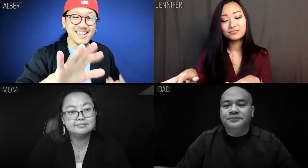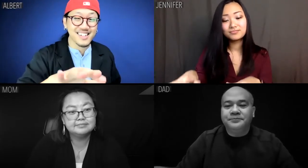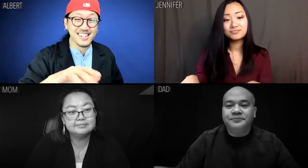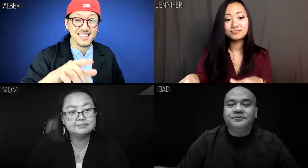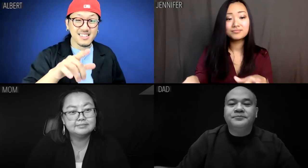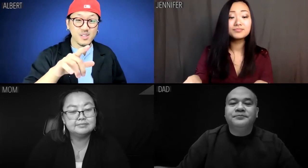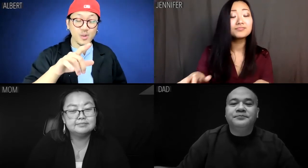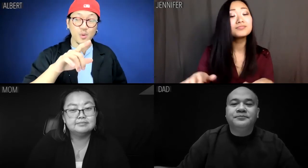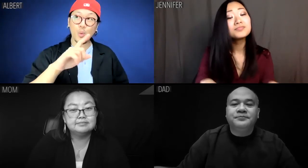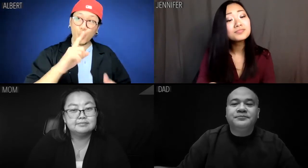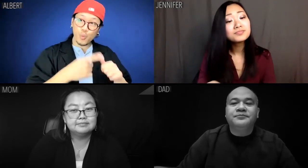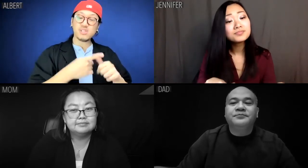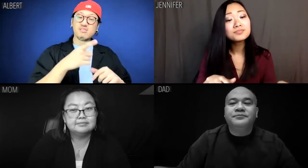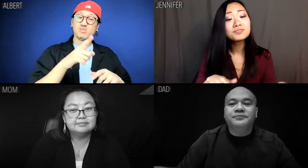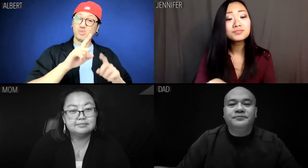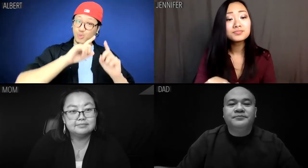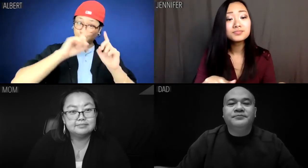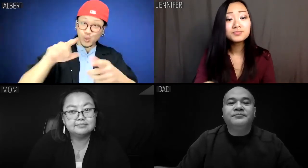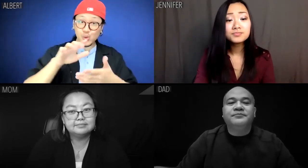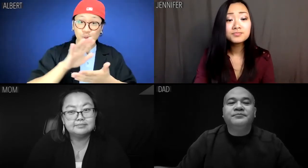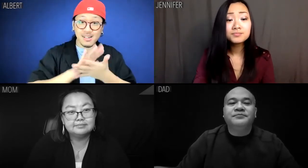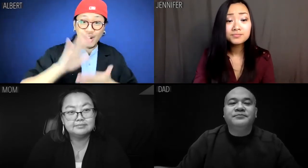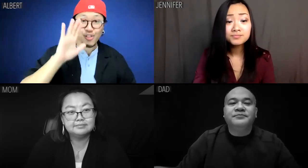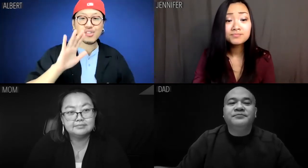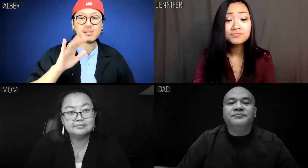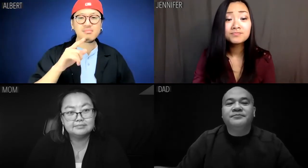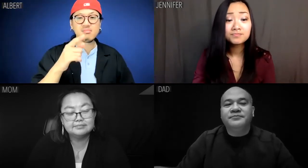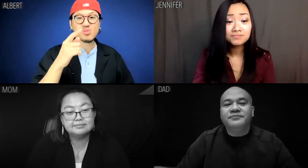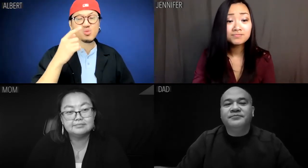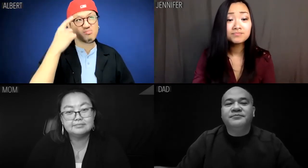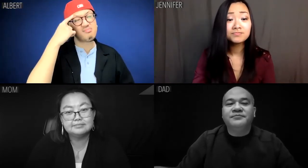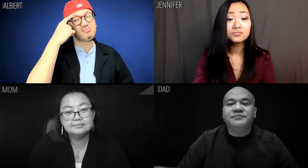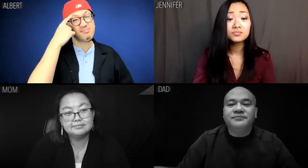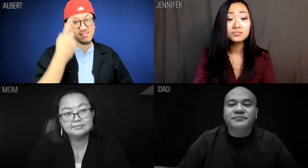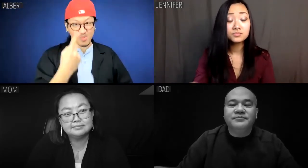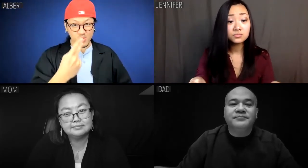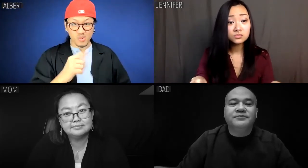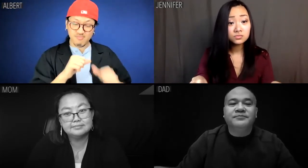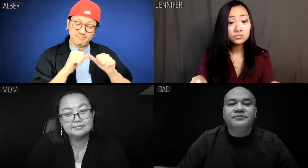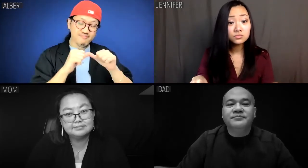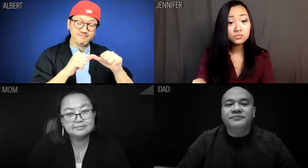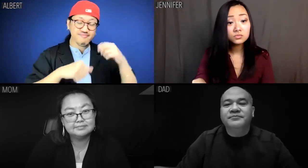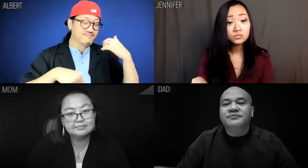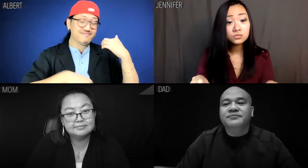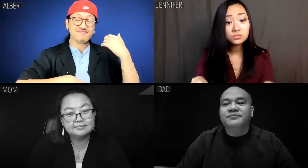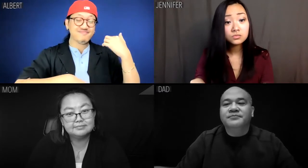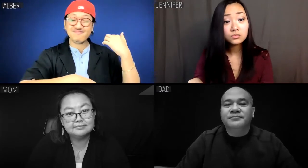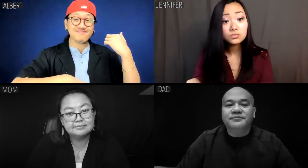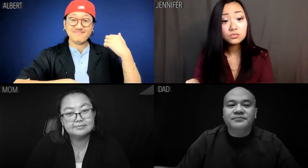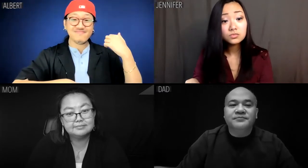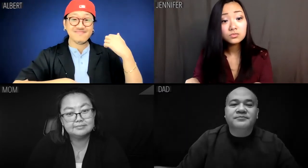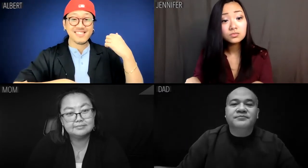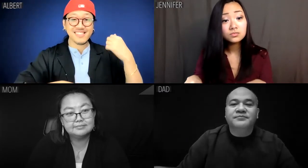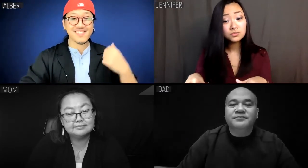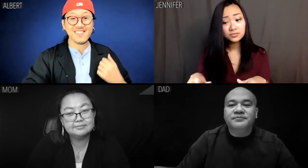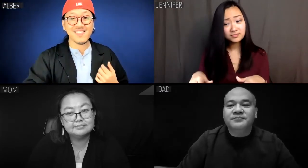Albert: Jen, once you go to college, you think that will keep doing this?